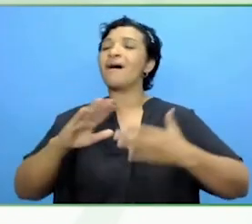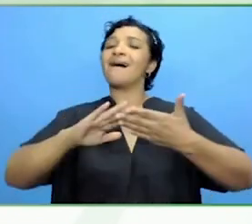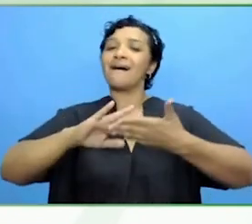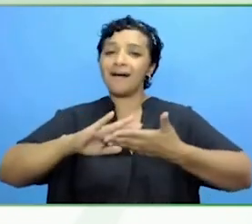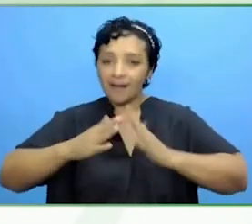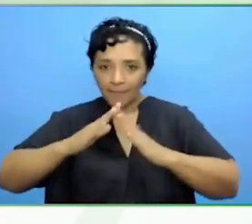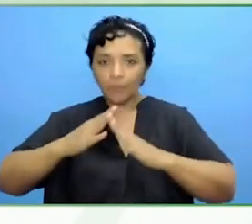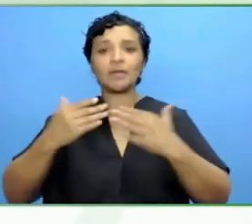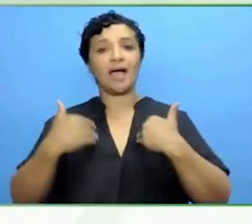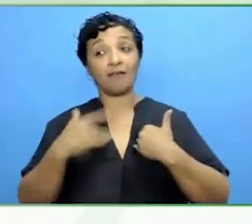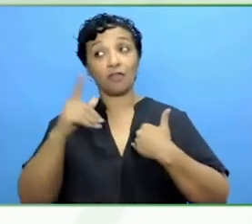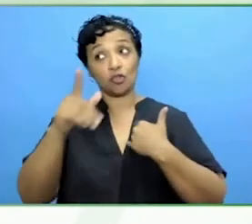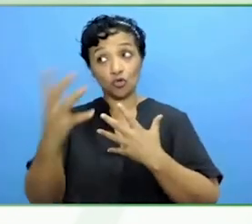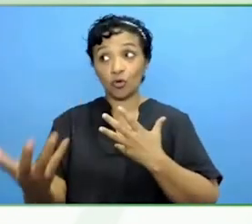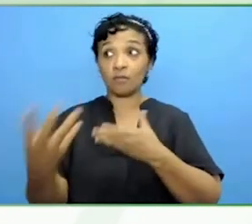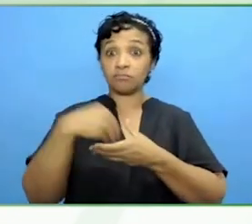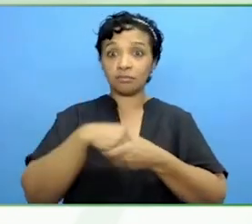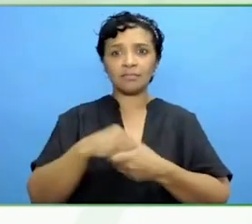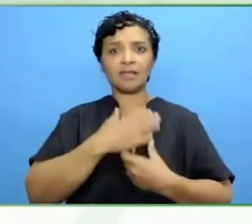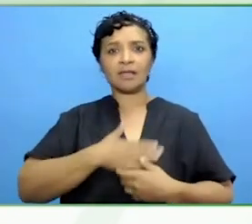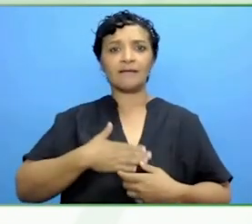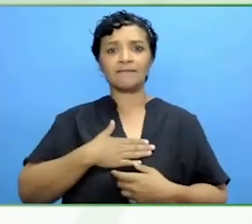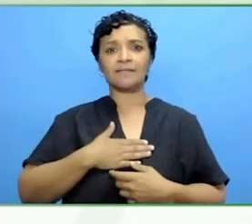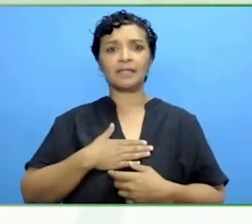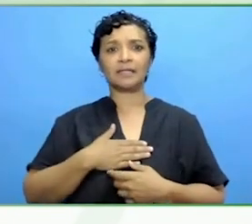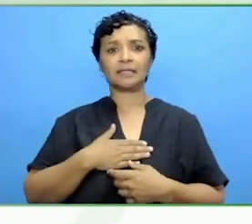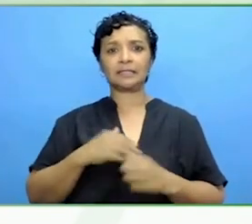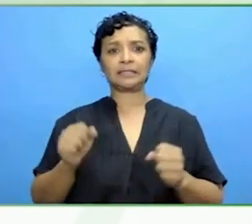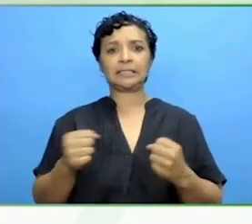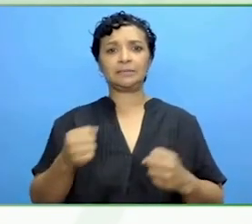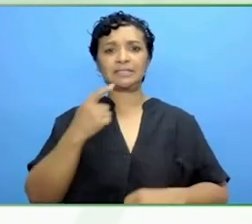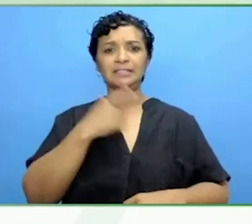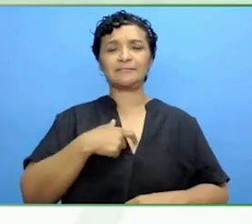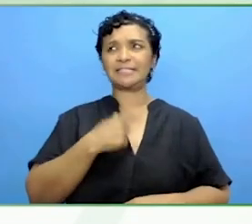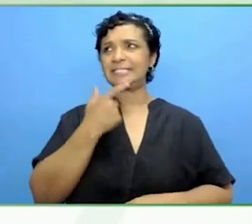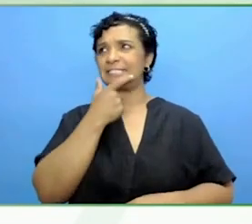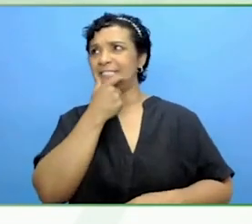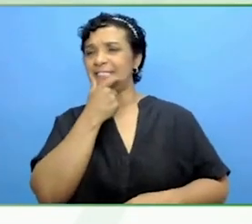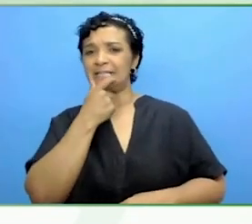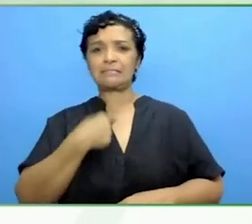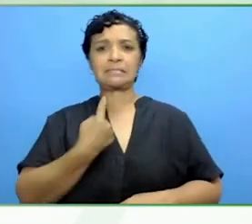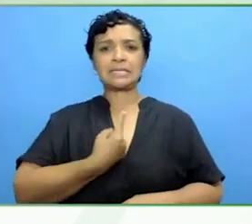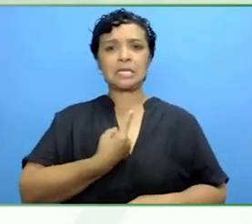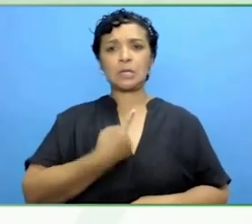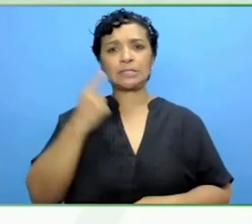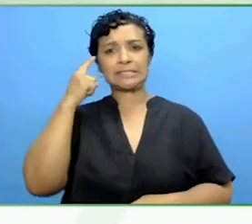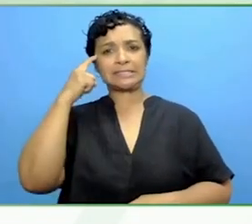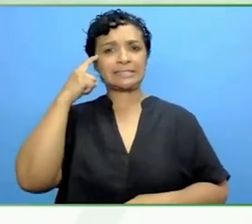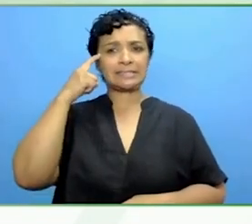If you are not at Sanofi and feel alone, you are not. Find me. Let's talk.